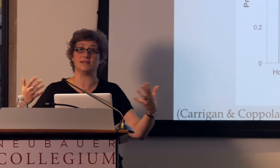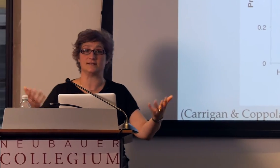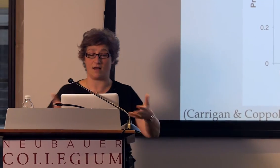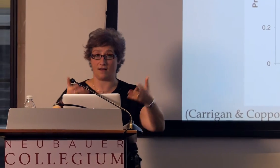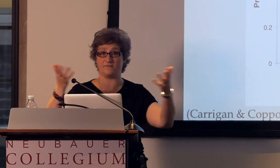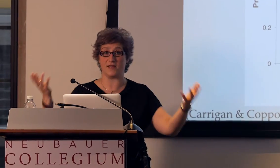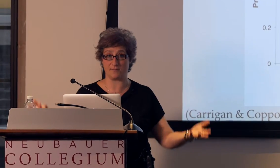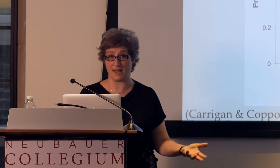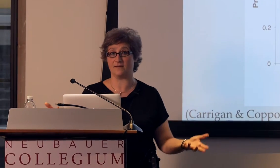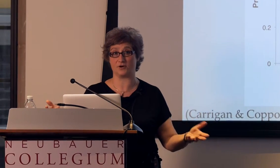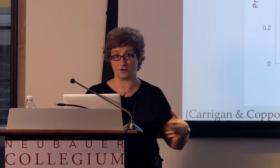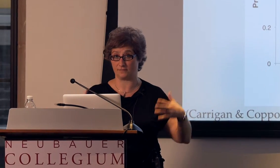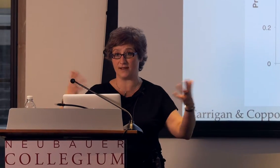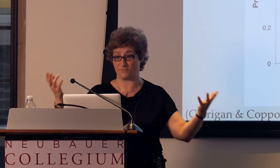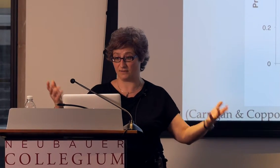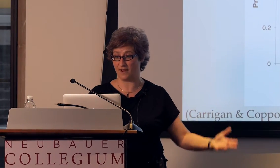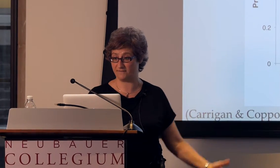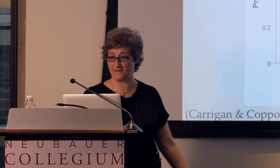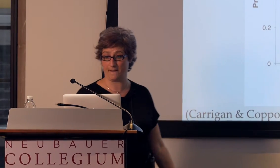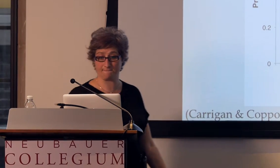of their behavior in real life.